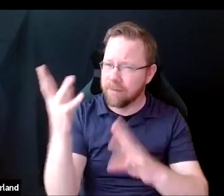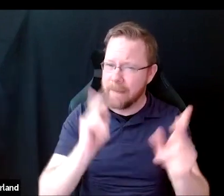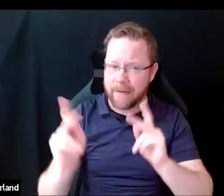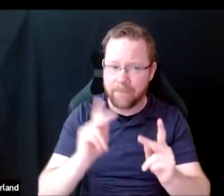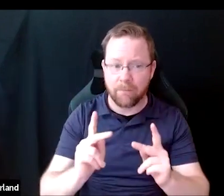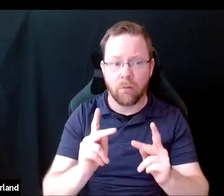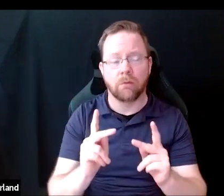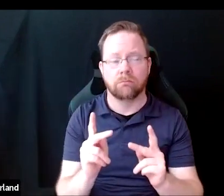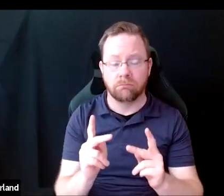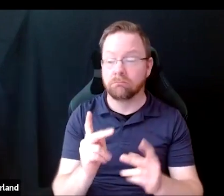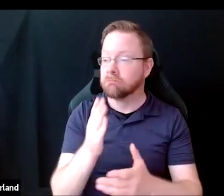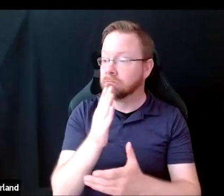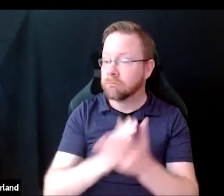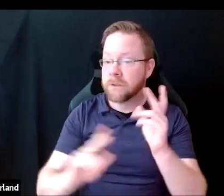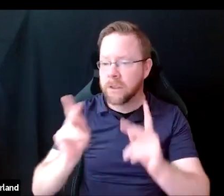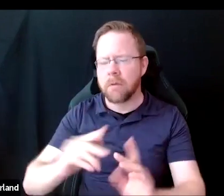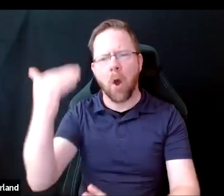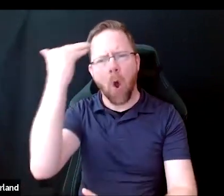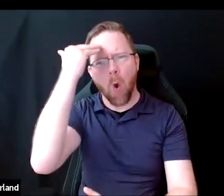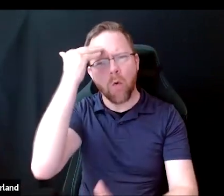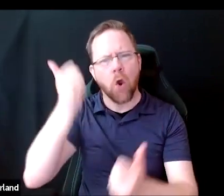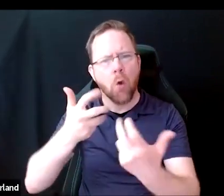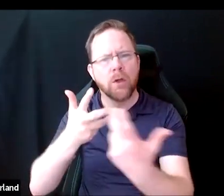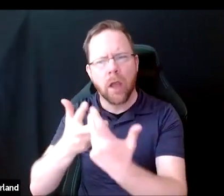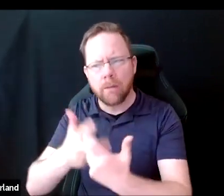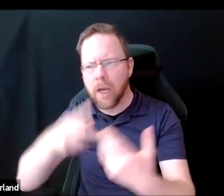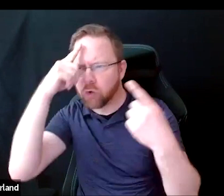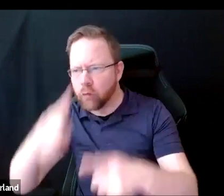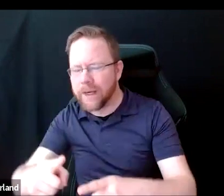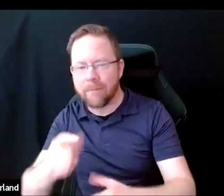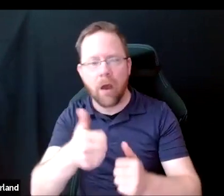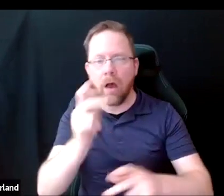of what accommodations were agreed upon. They might not be able to implement those